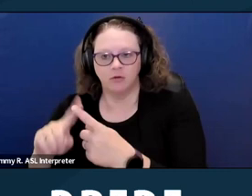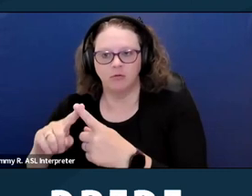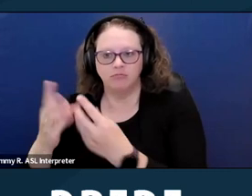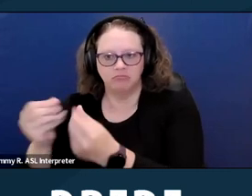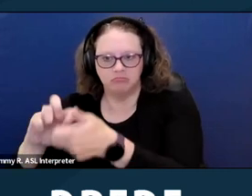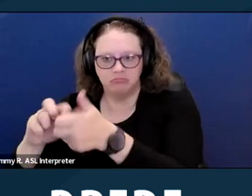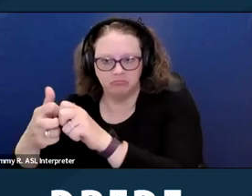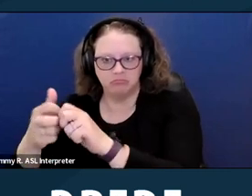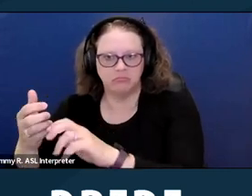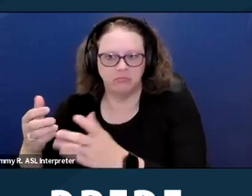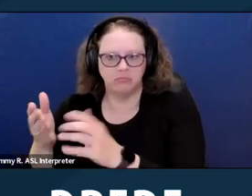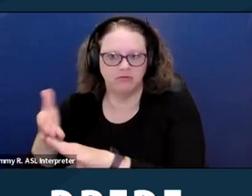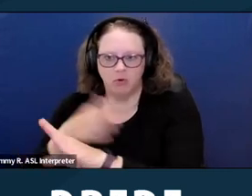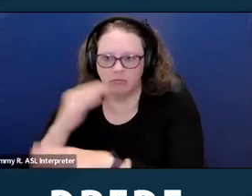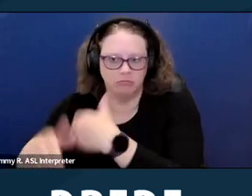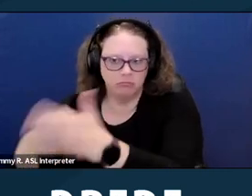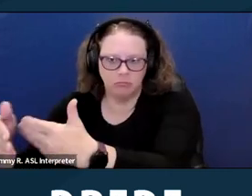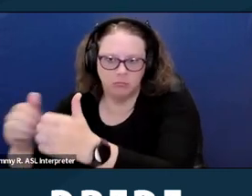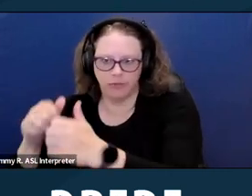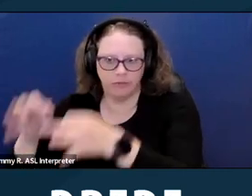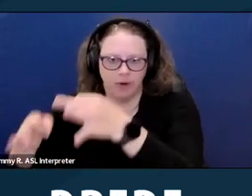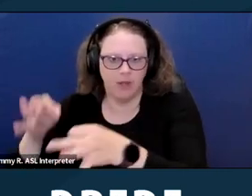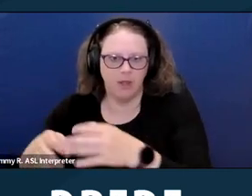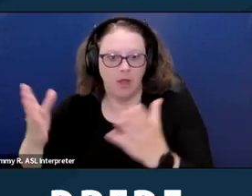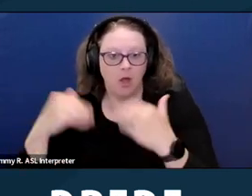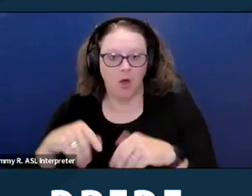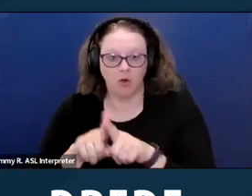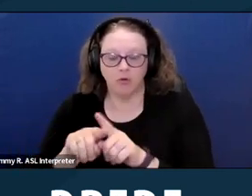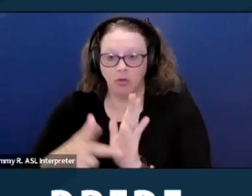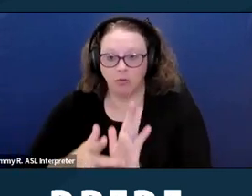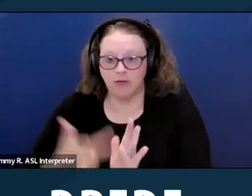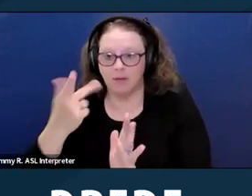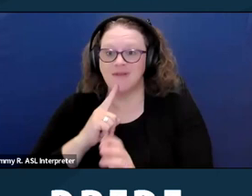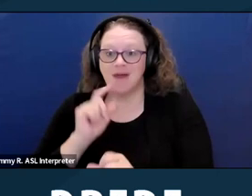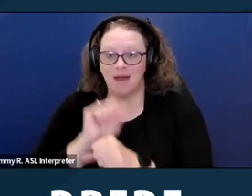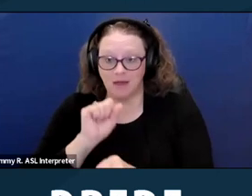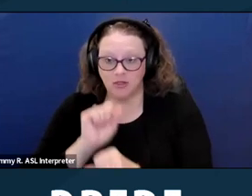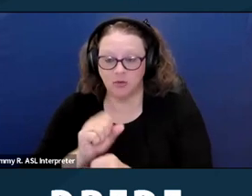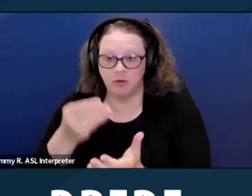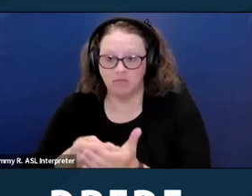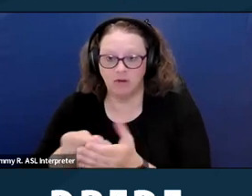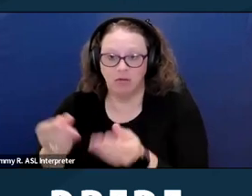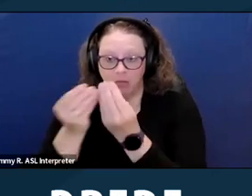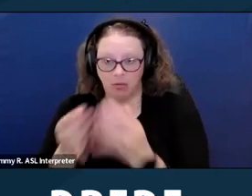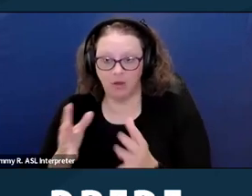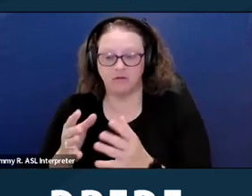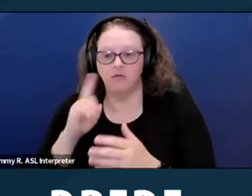So if there was some actual out-of-pocket loss that the prospective tenant or tenant experience, they can get up to three times